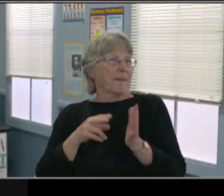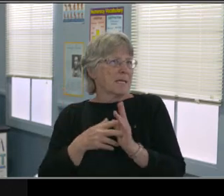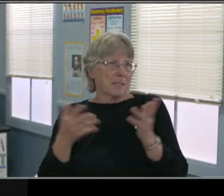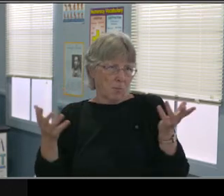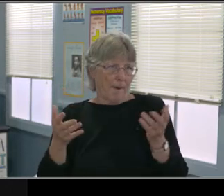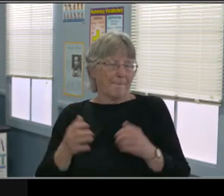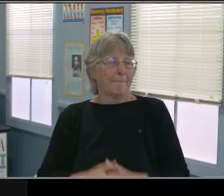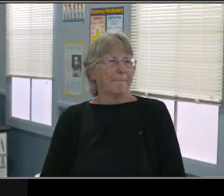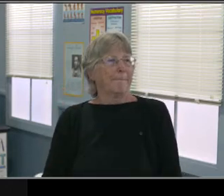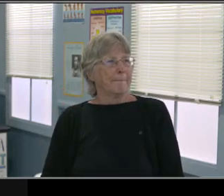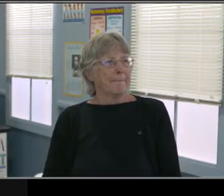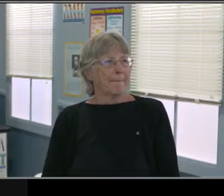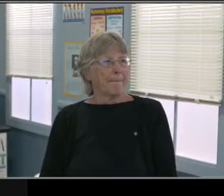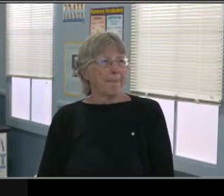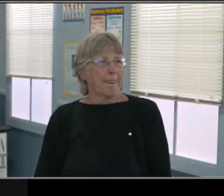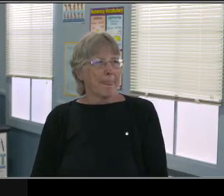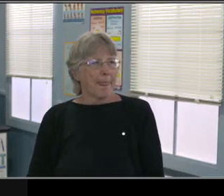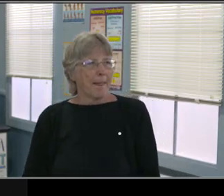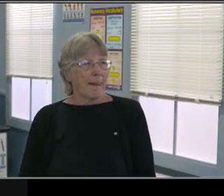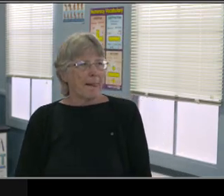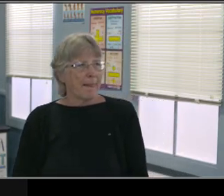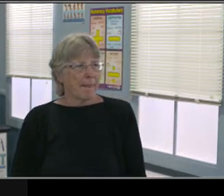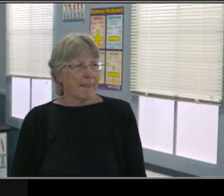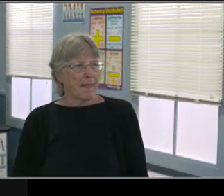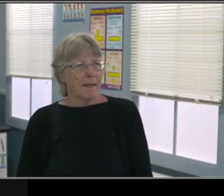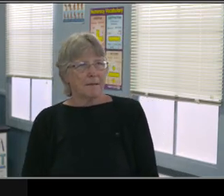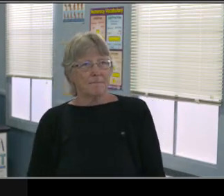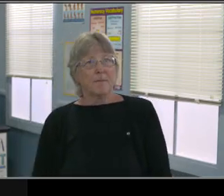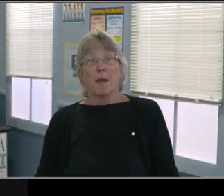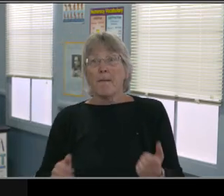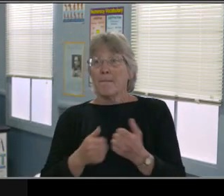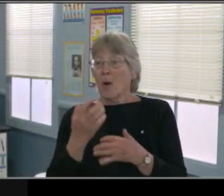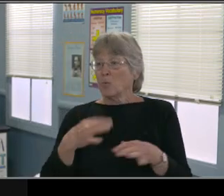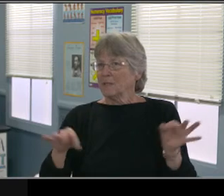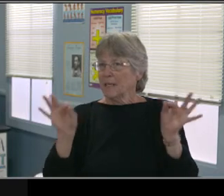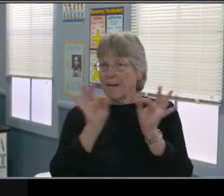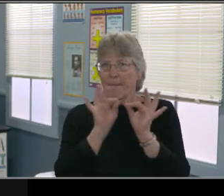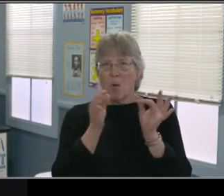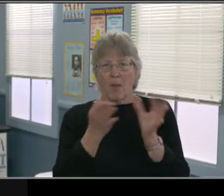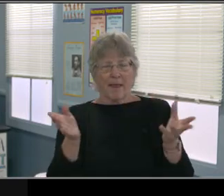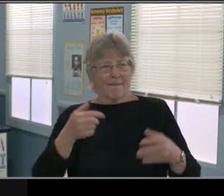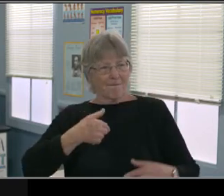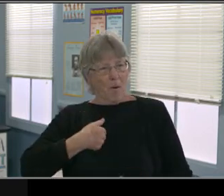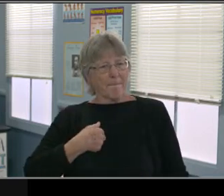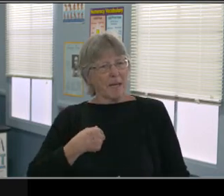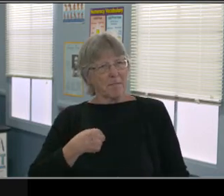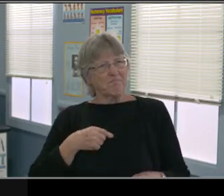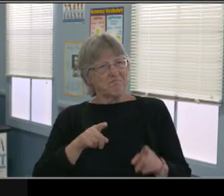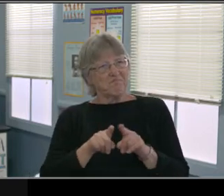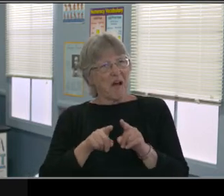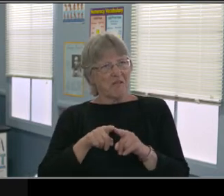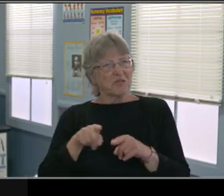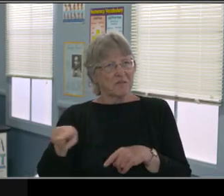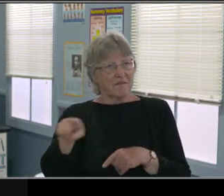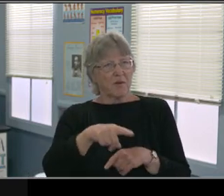I told you about the why but how do you actually answer those questions and what does that mean?